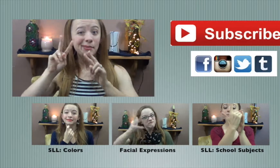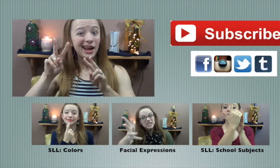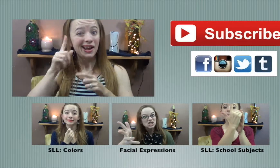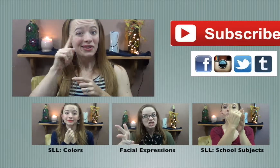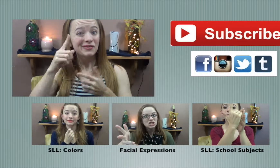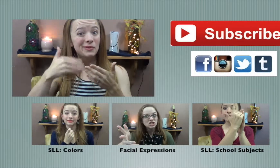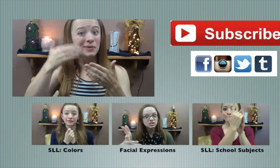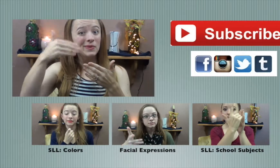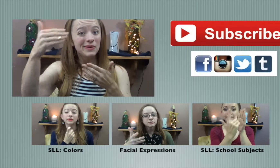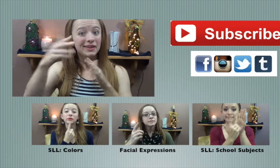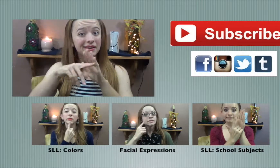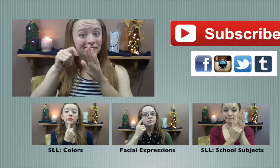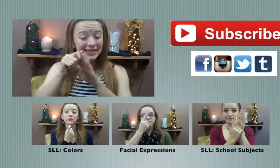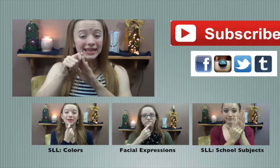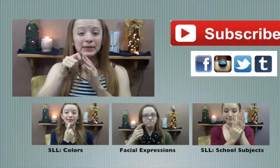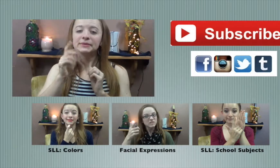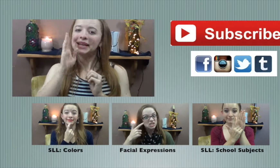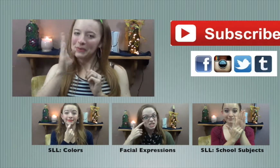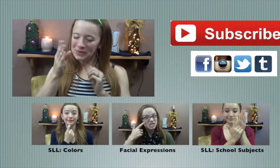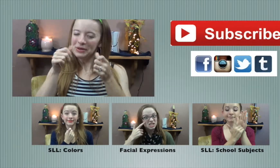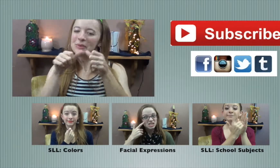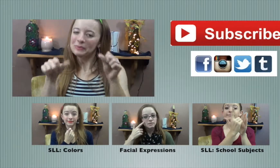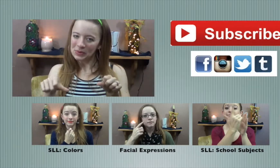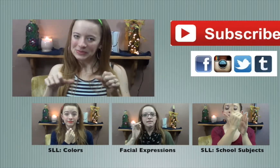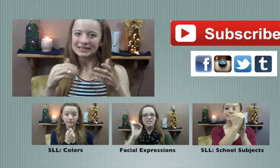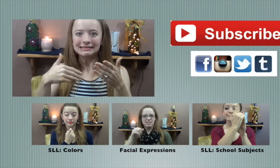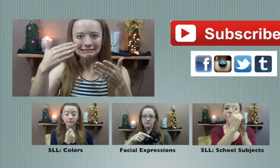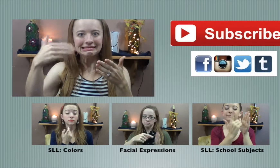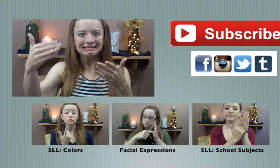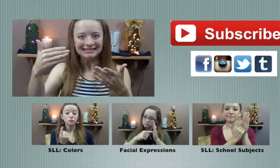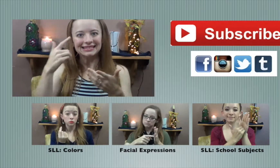I look forward to the videos I'll be making and I'll definitely be